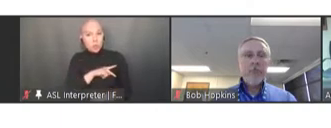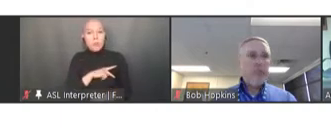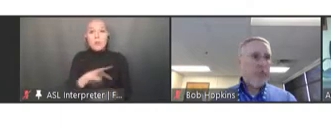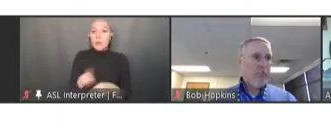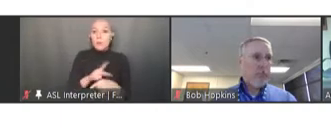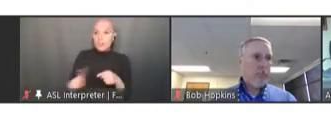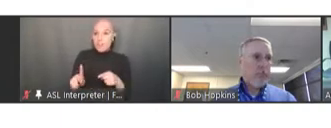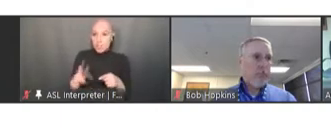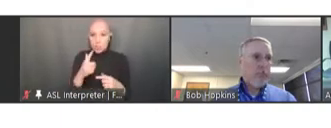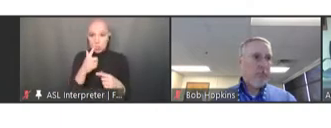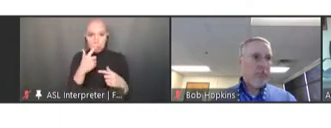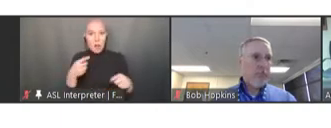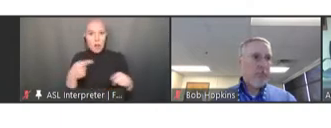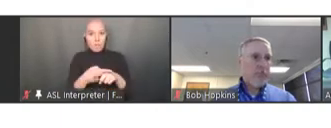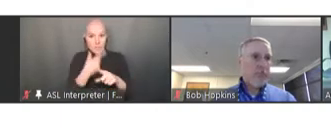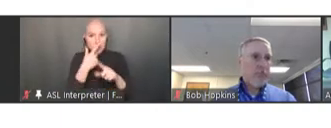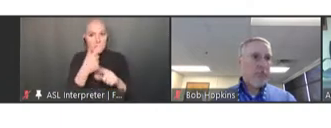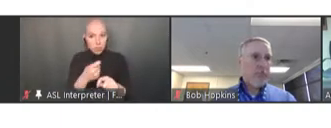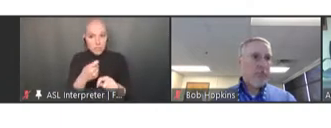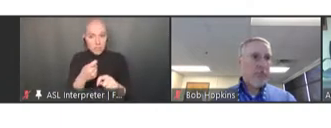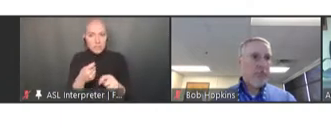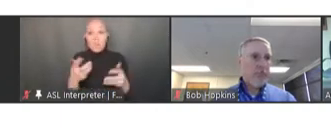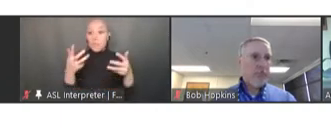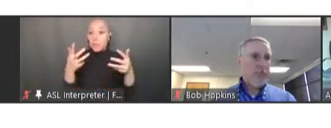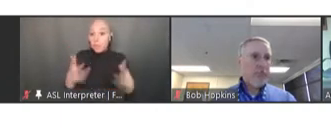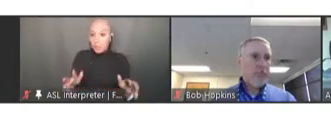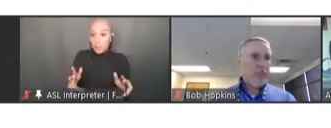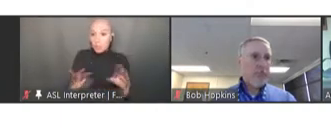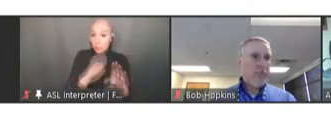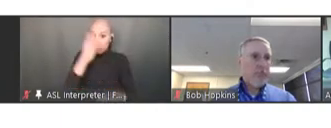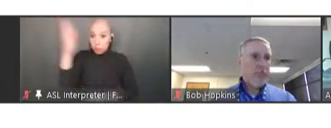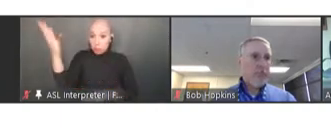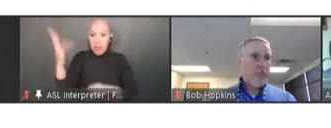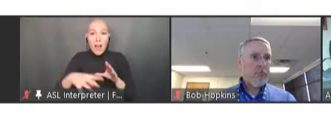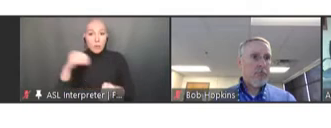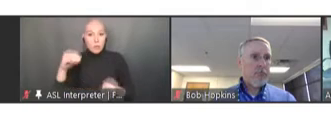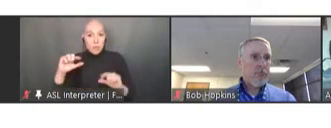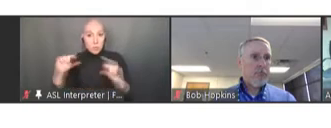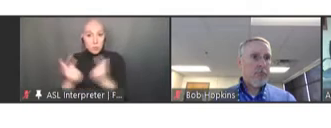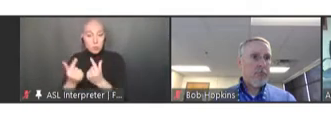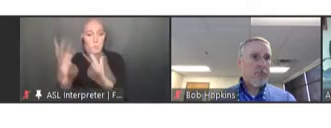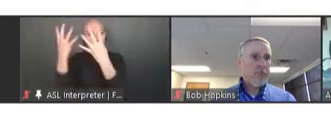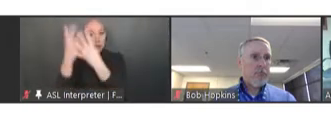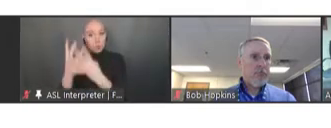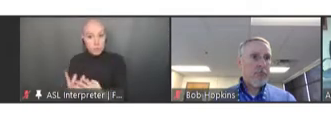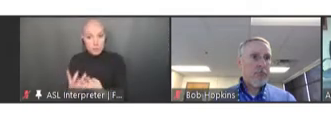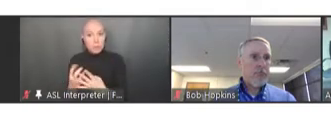has been carefully screened to -- each year to ensure that they comply with federal ethics law.